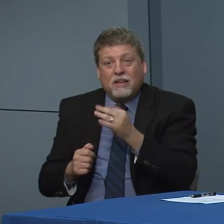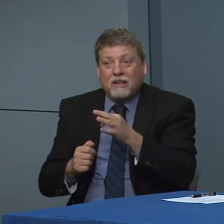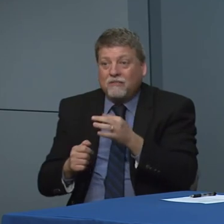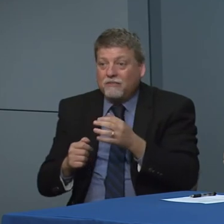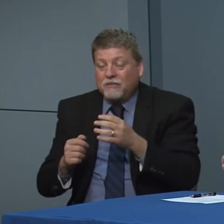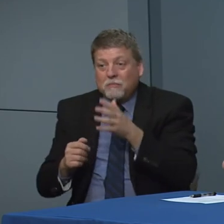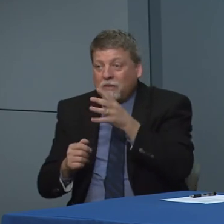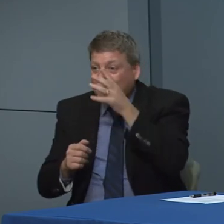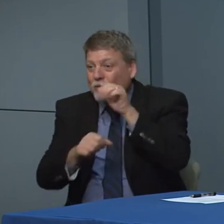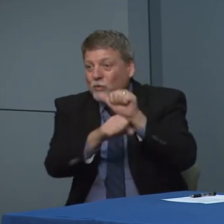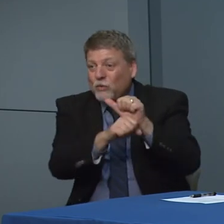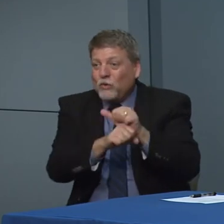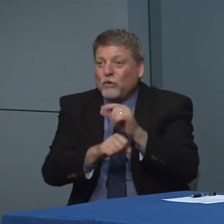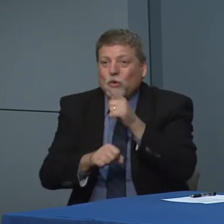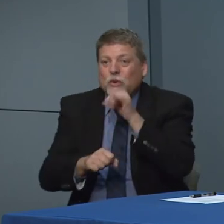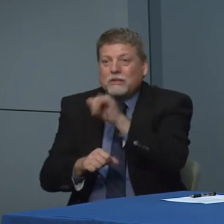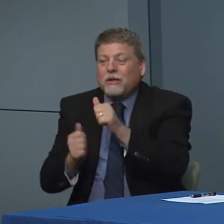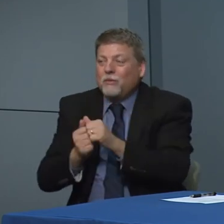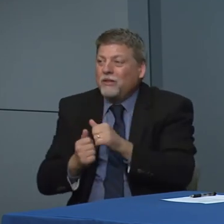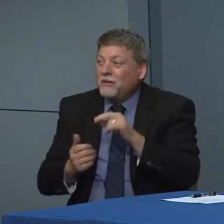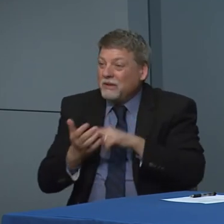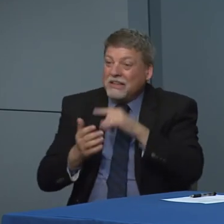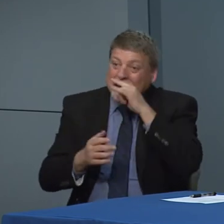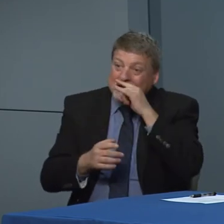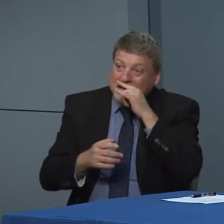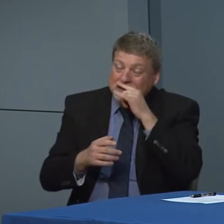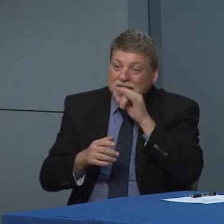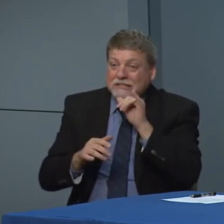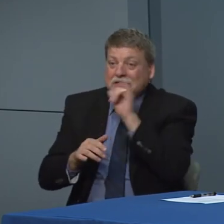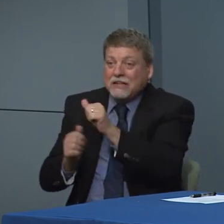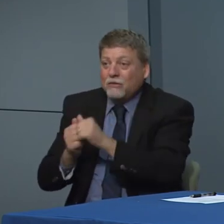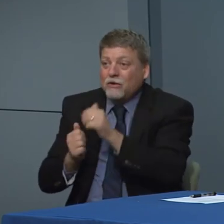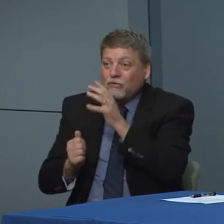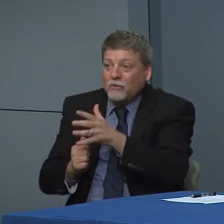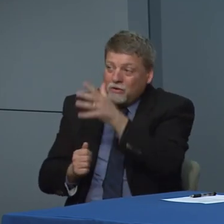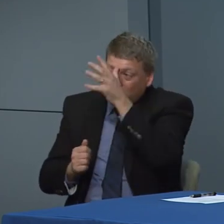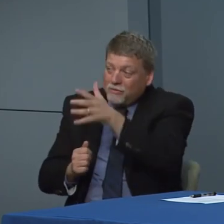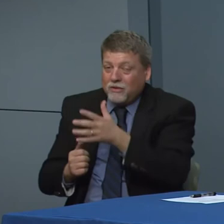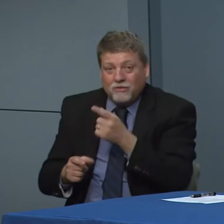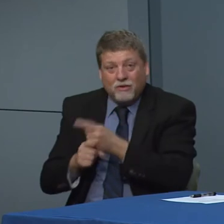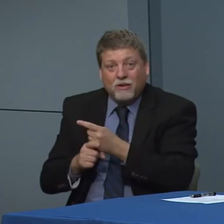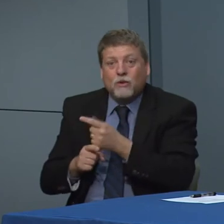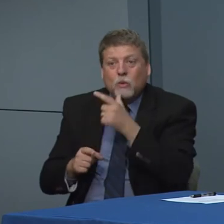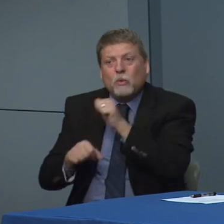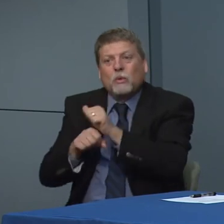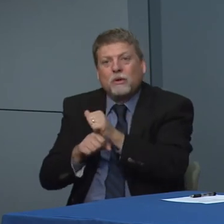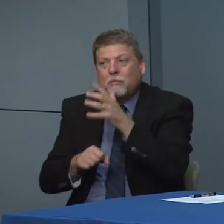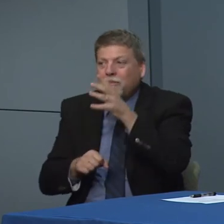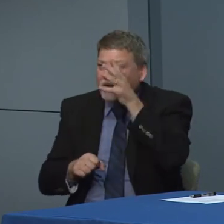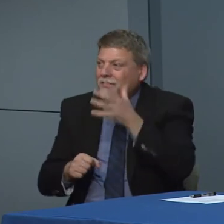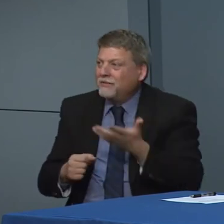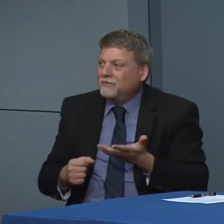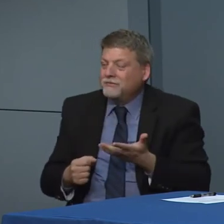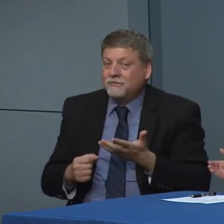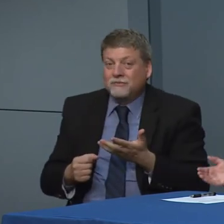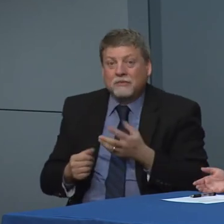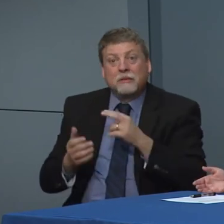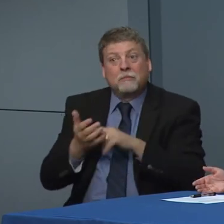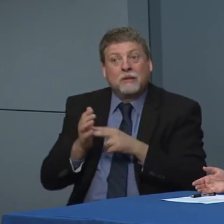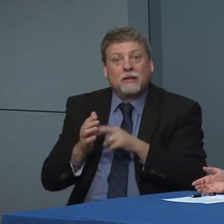And so we closed the schools, how many of our kids are going to be with Grandma and Grandpa understandably his mom and Dad have to go to work.